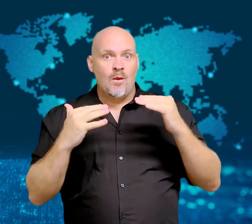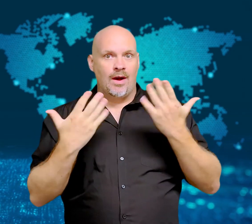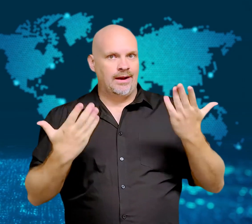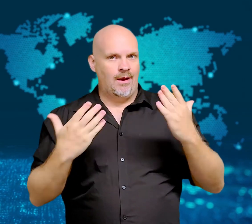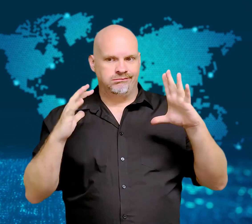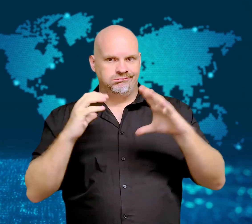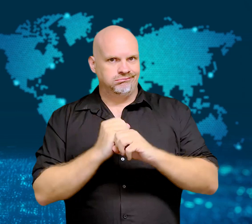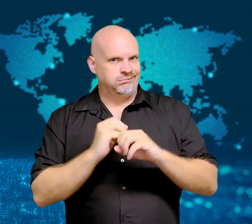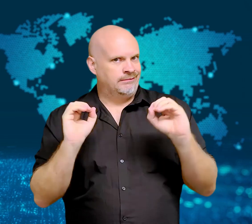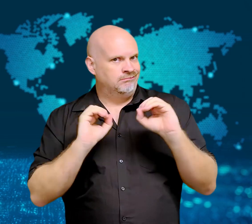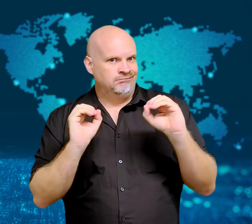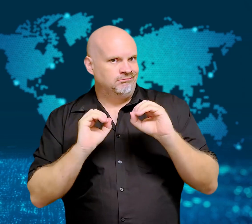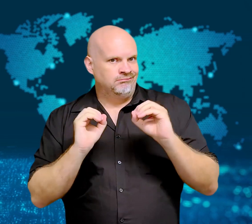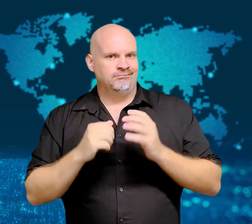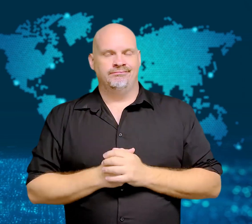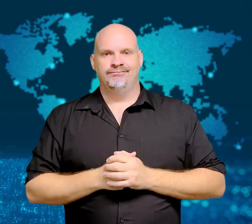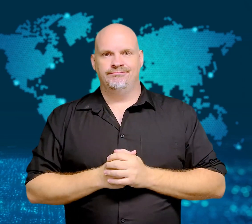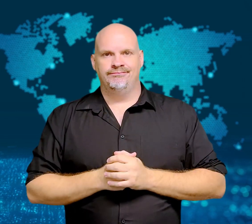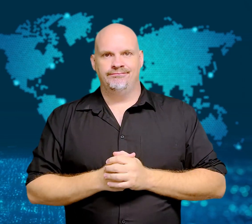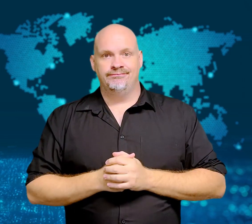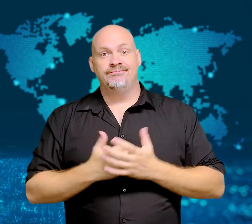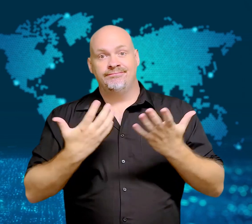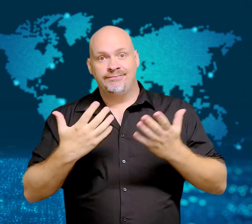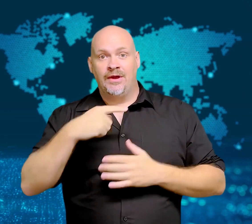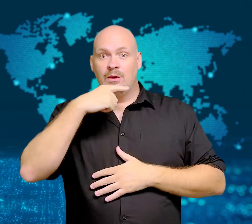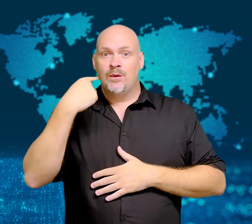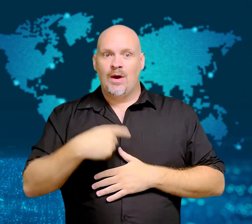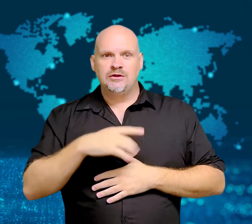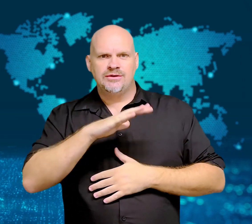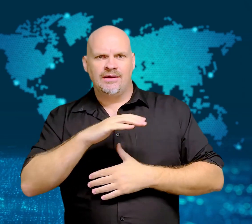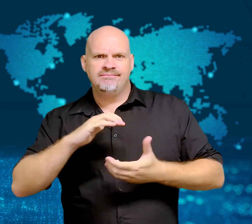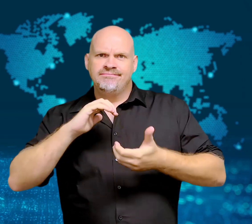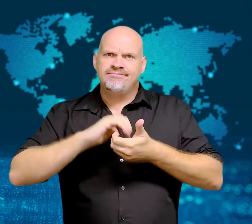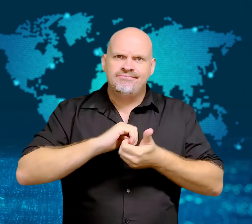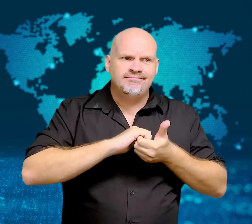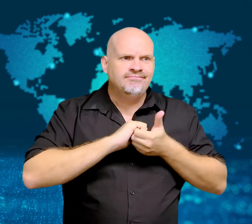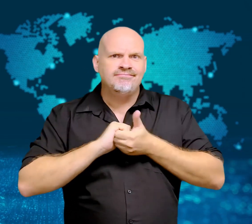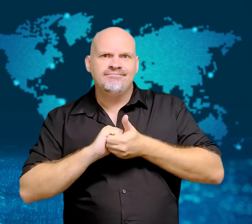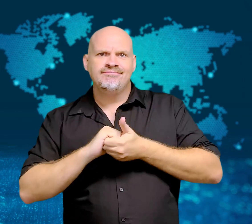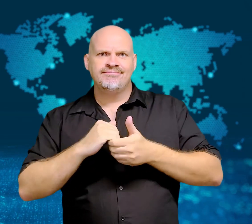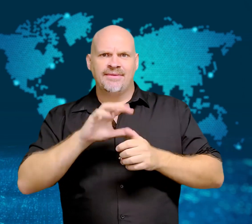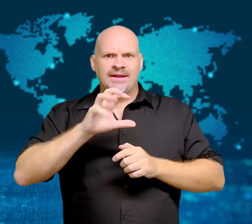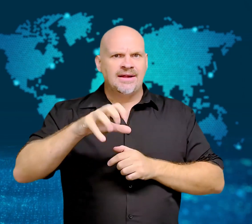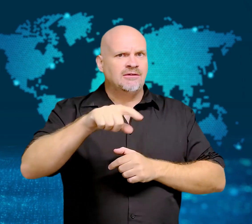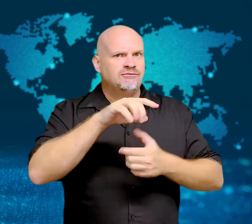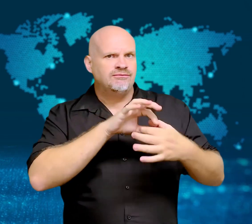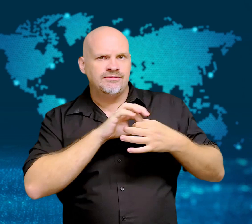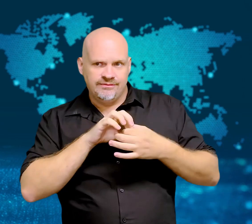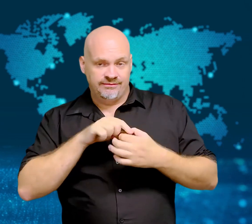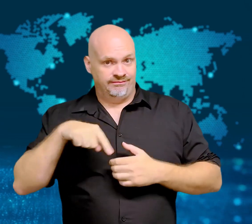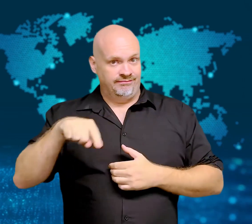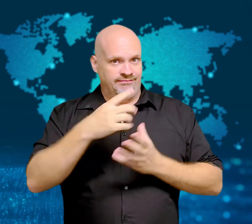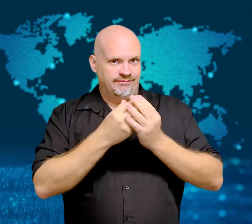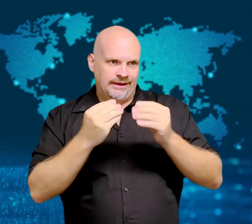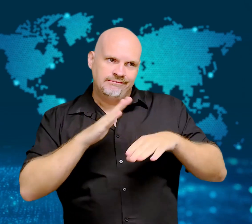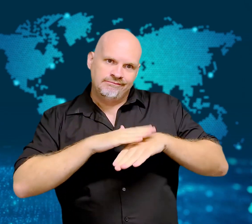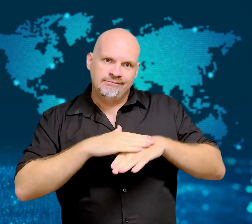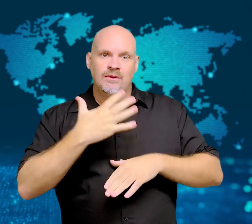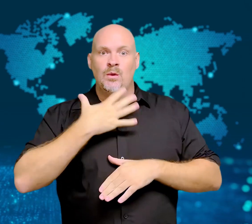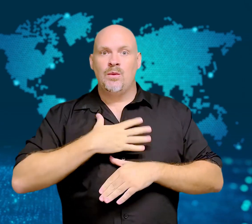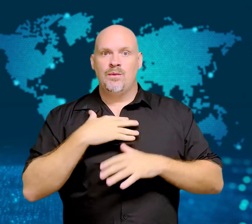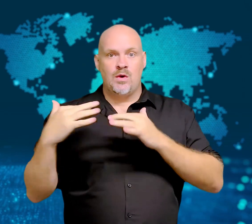This means no major countries are now supporting the war.